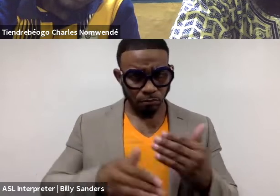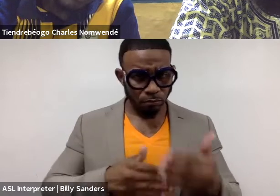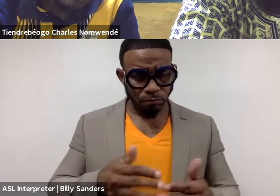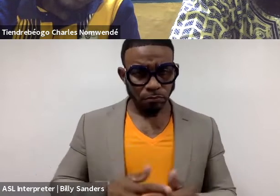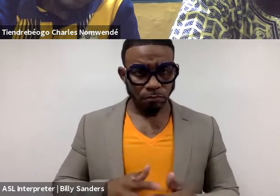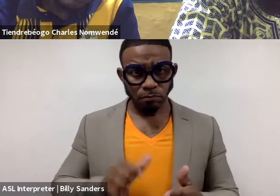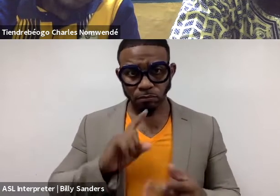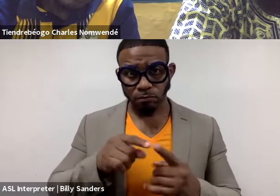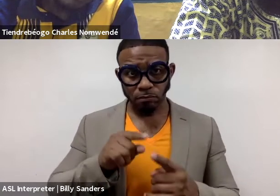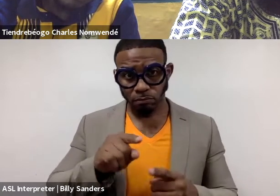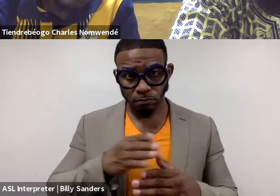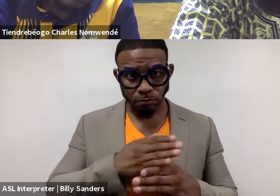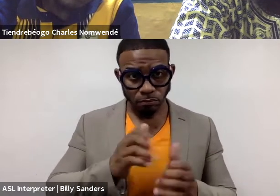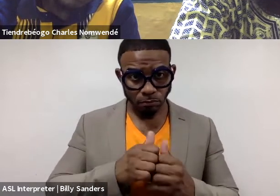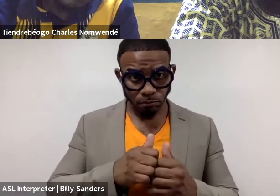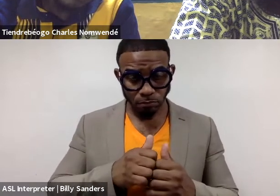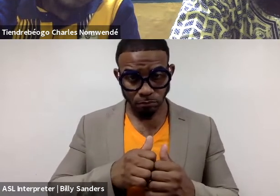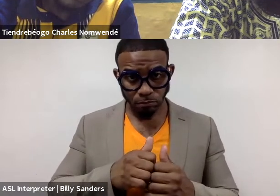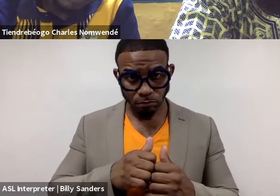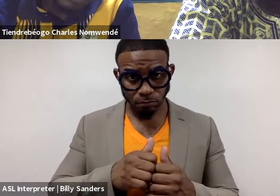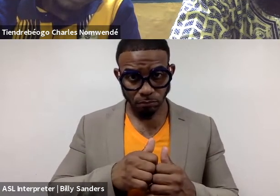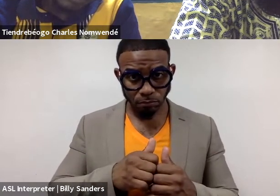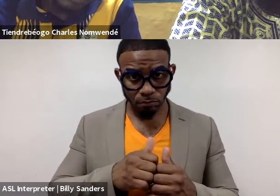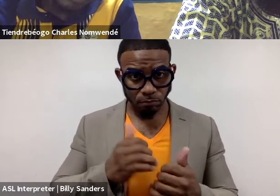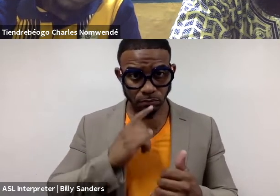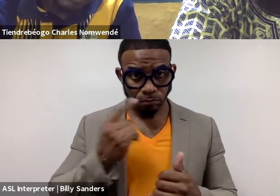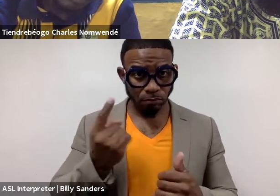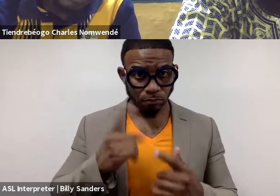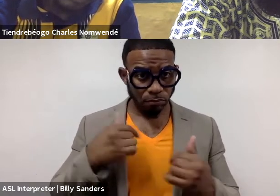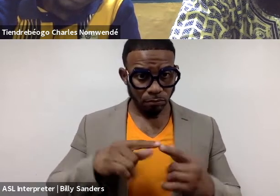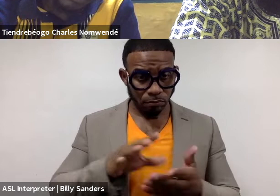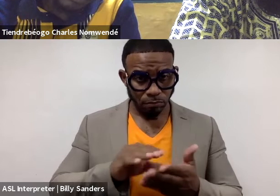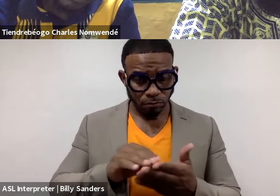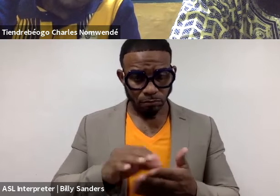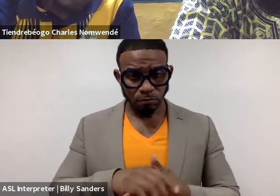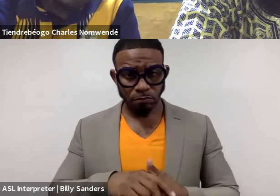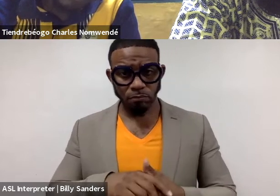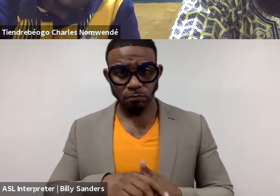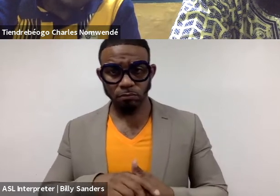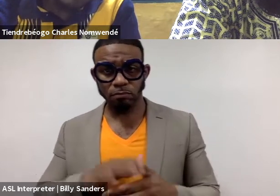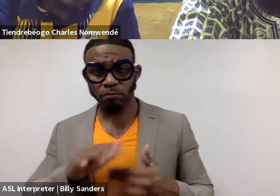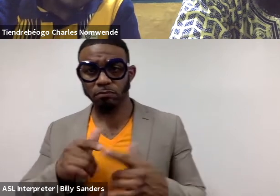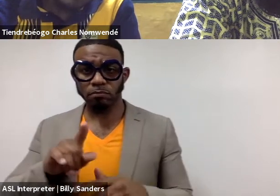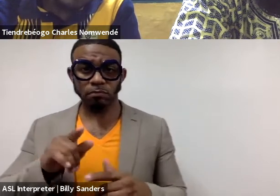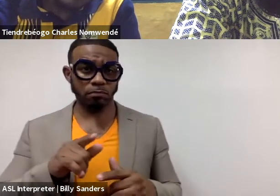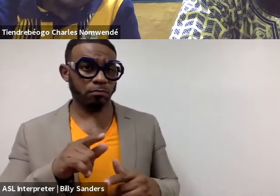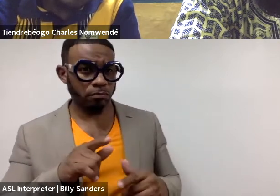that when you shared that, it might be something for us to learn from, or from your curatorial practice, Karishma,